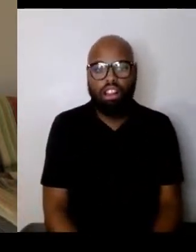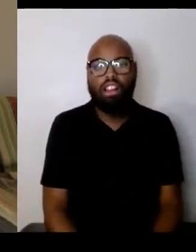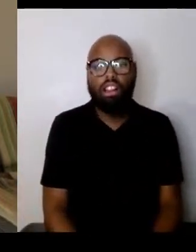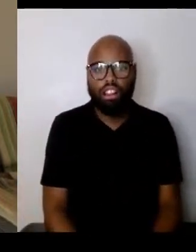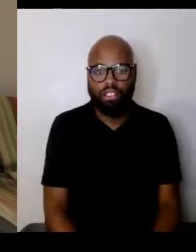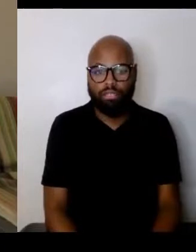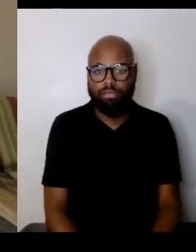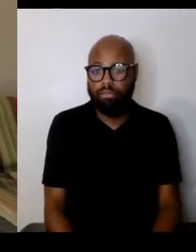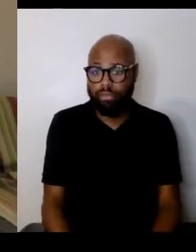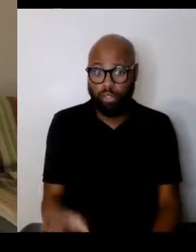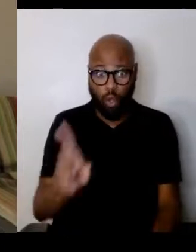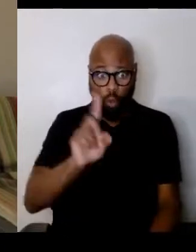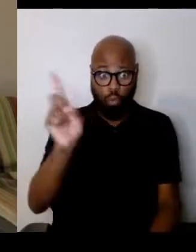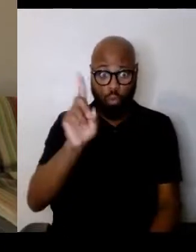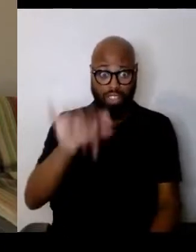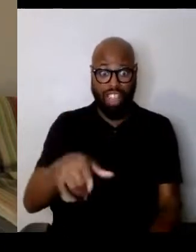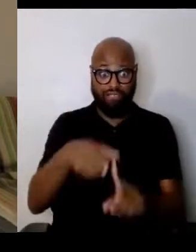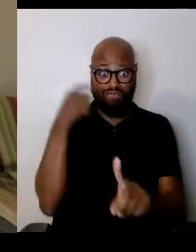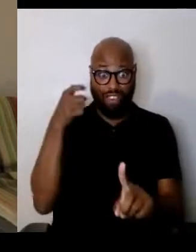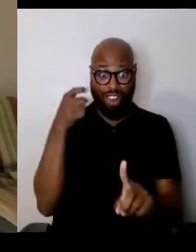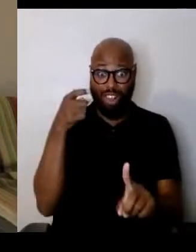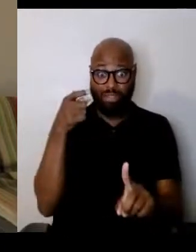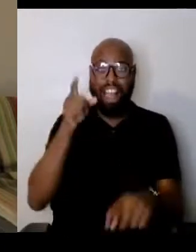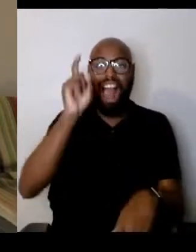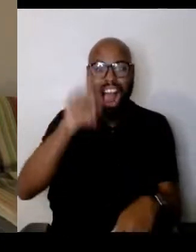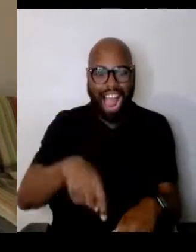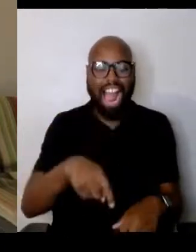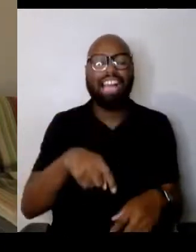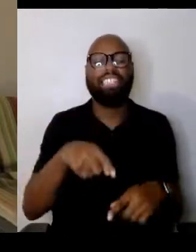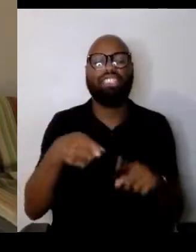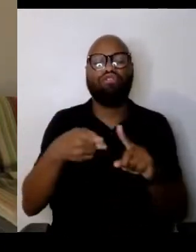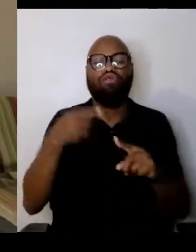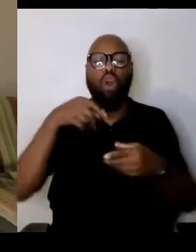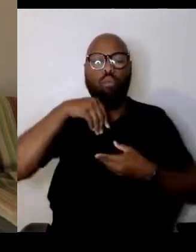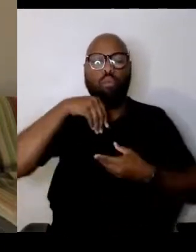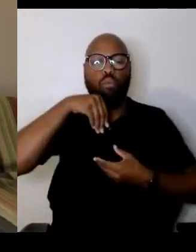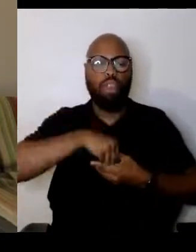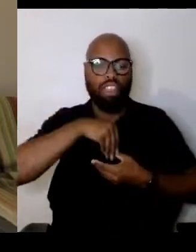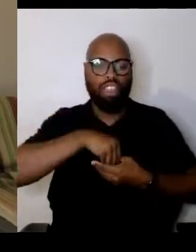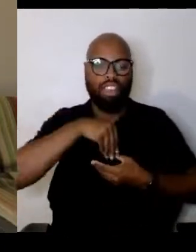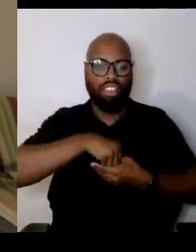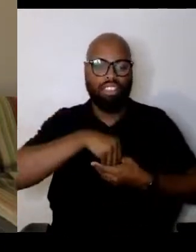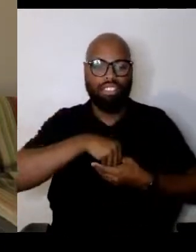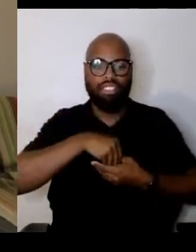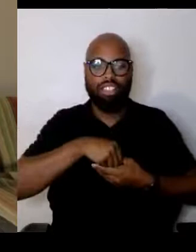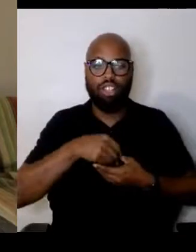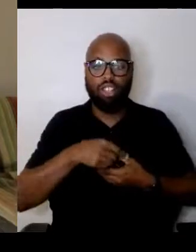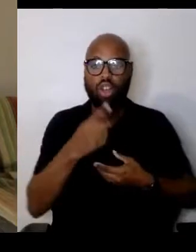it has to come from within because one person can make a difference.